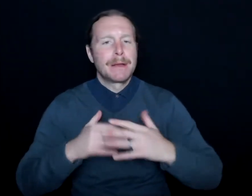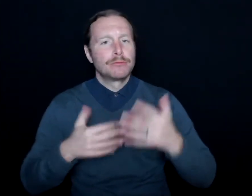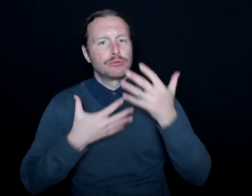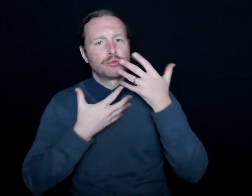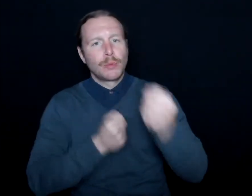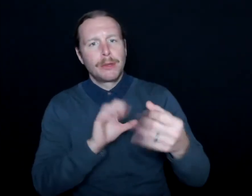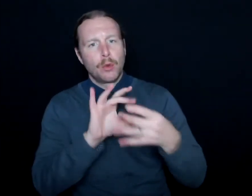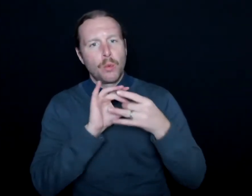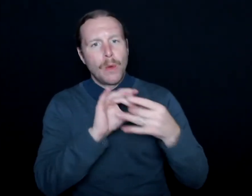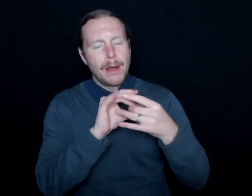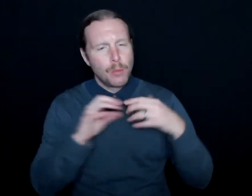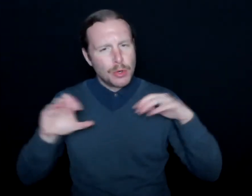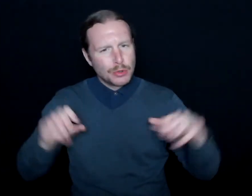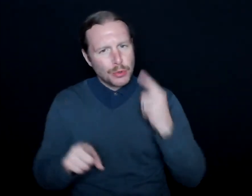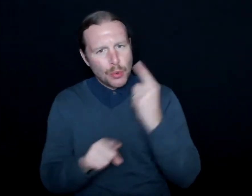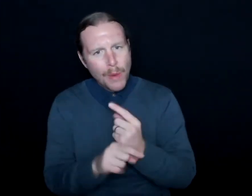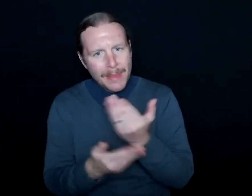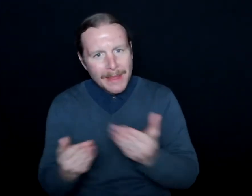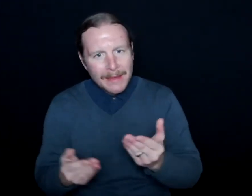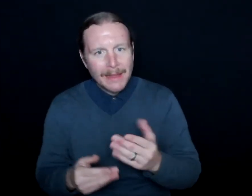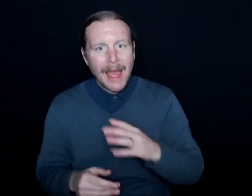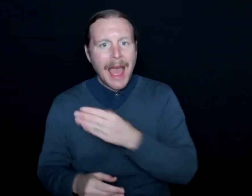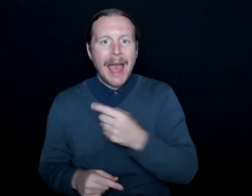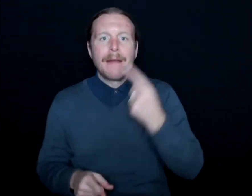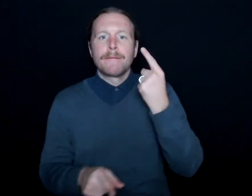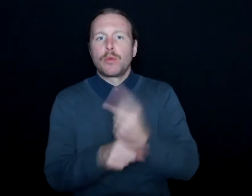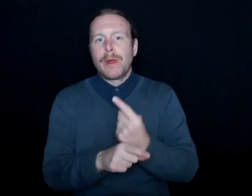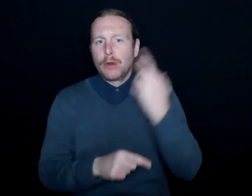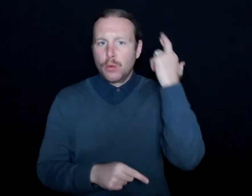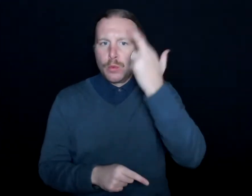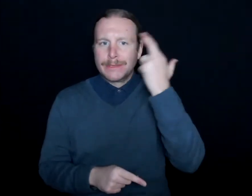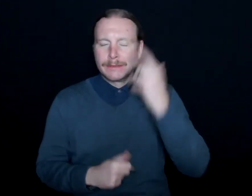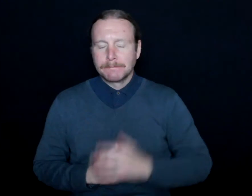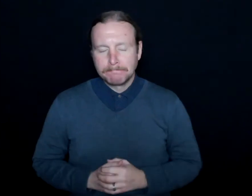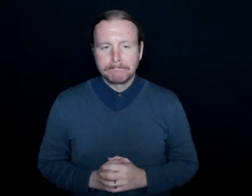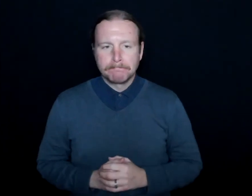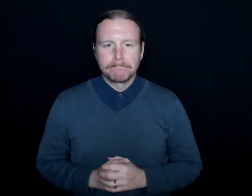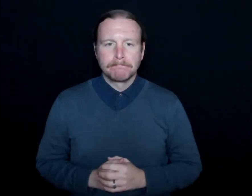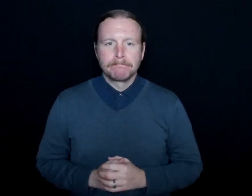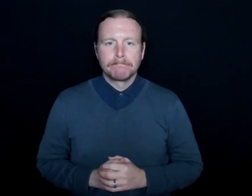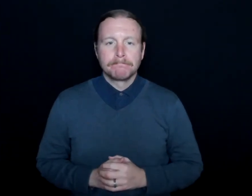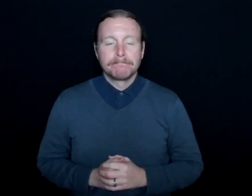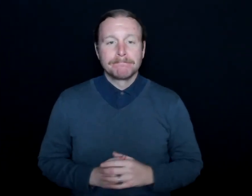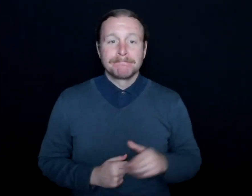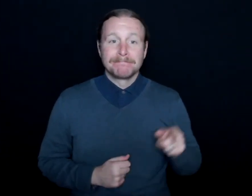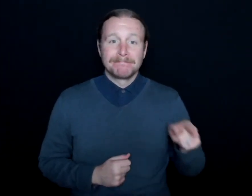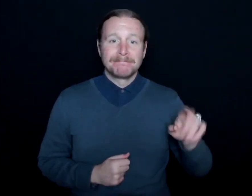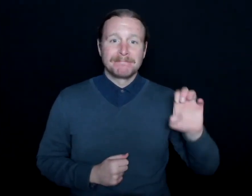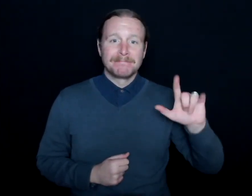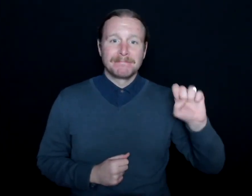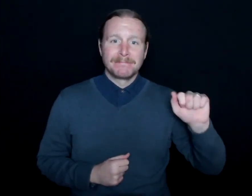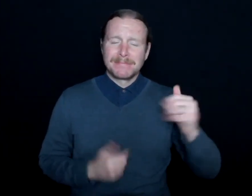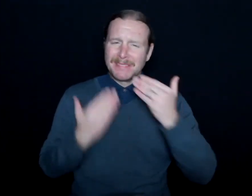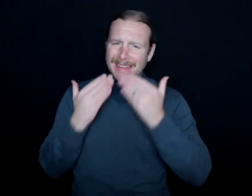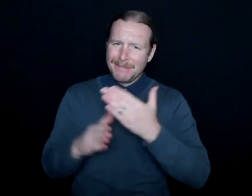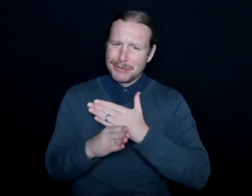we're doing the right thing, and it's also for the right reasons. Thank you for sharing that.